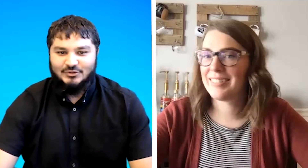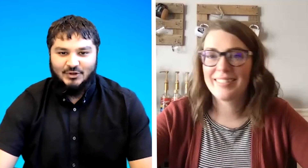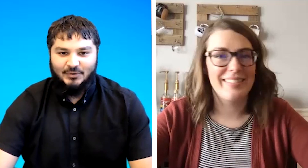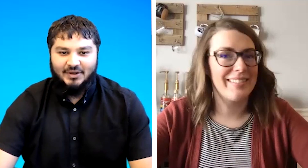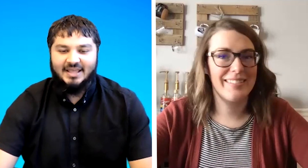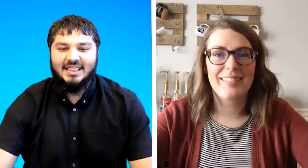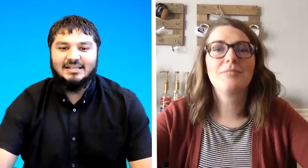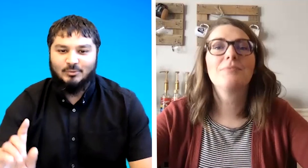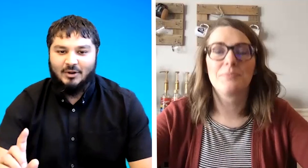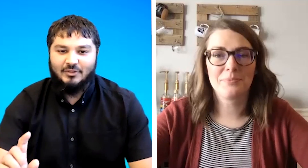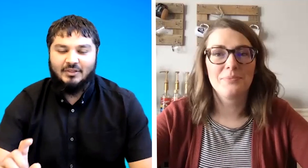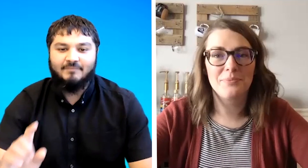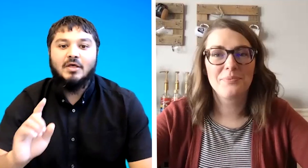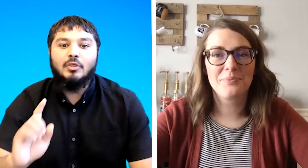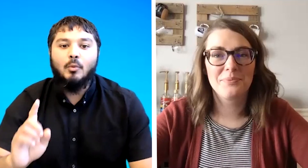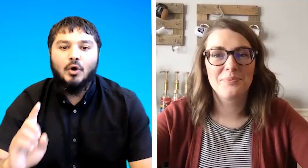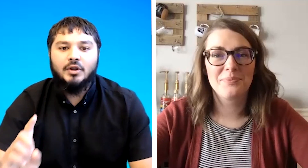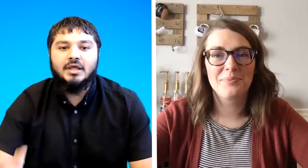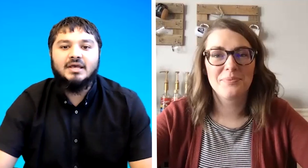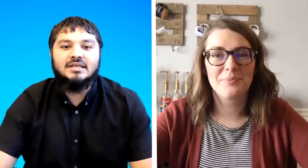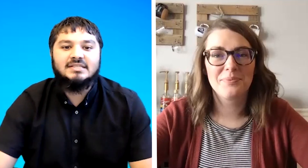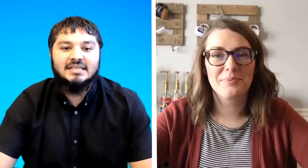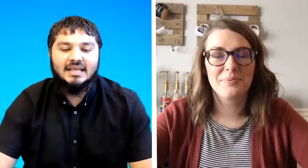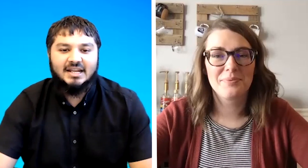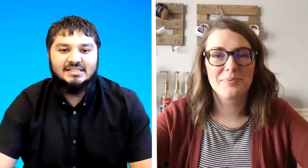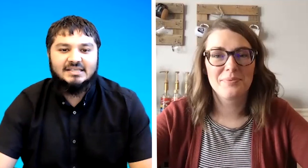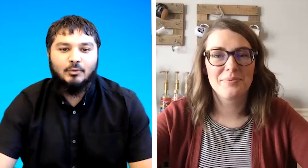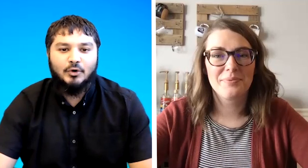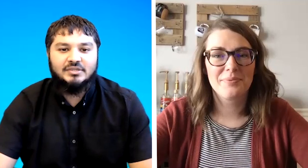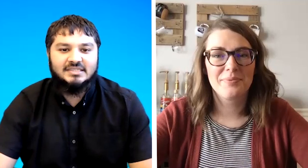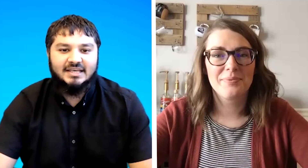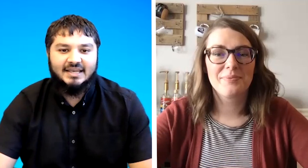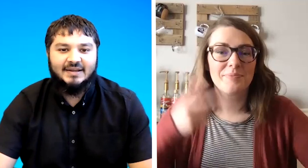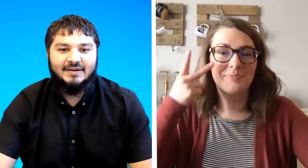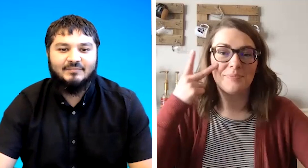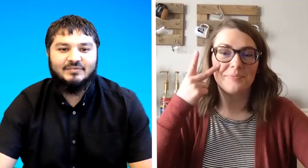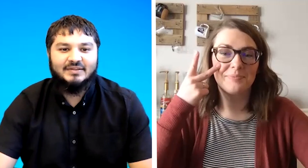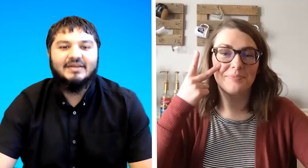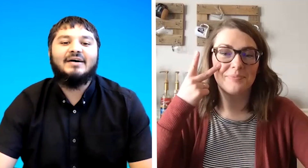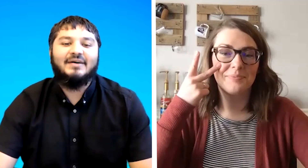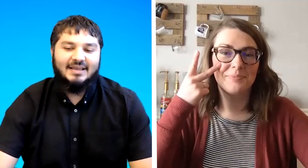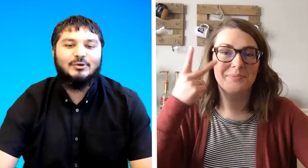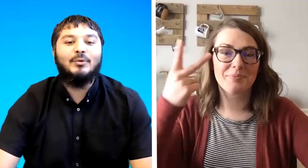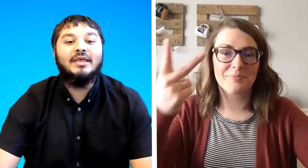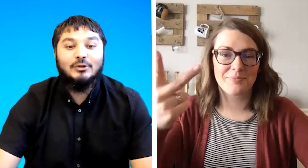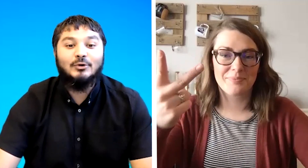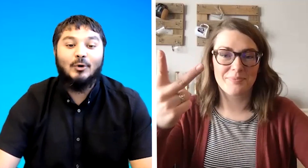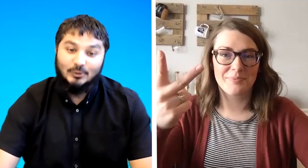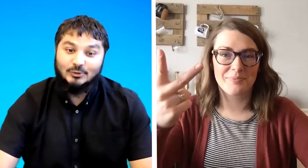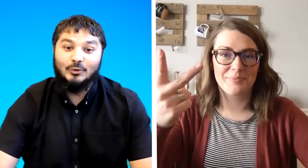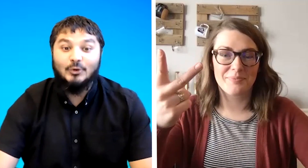no okay that's one of the things the word c can i see the word c again okay so we do also you could